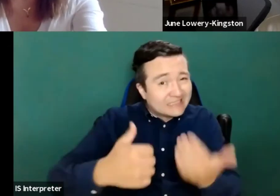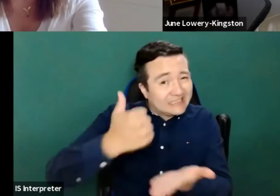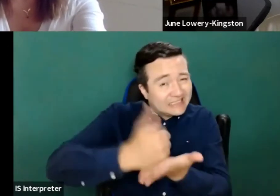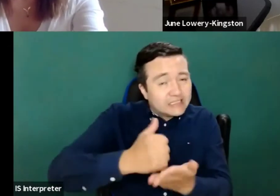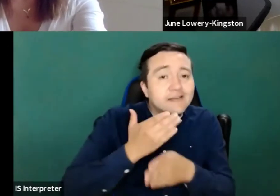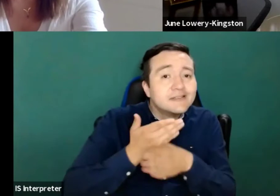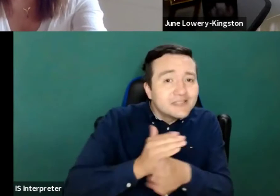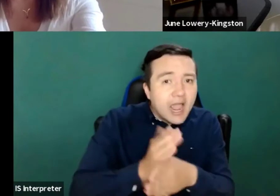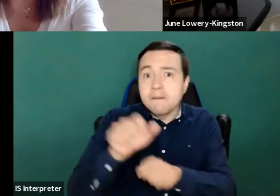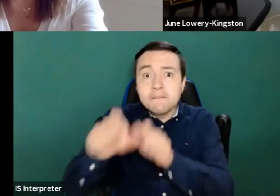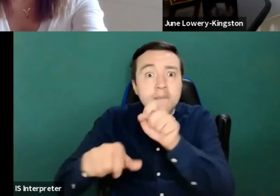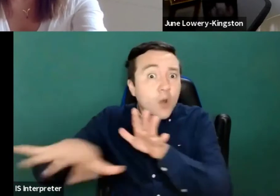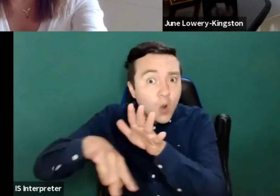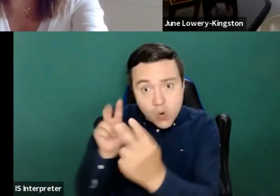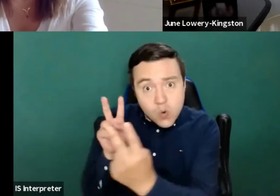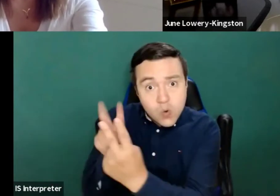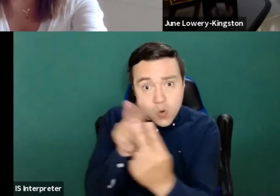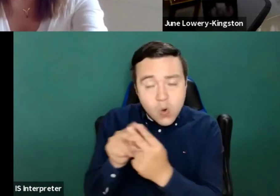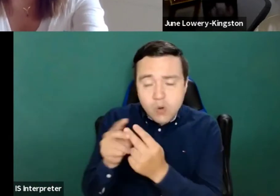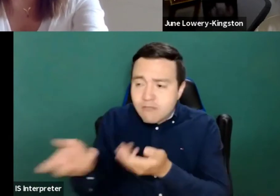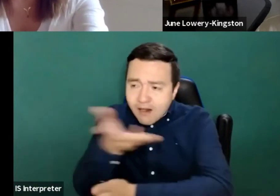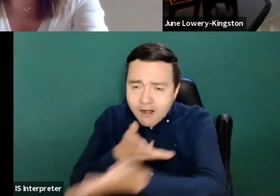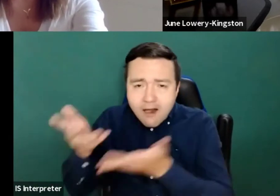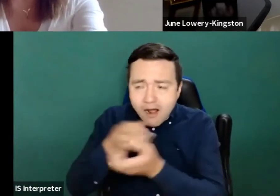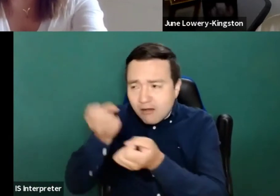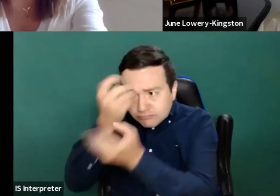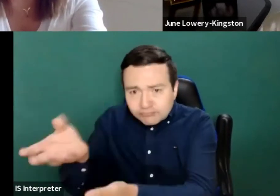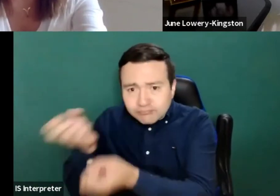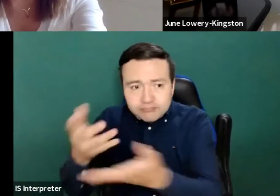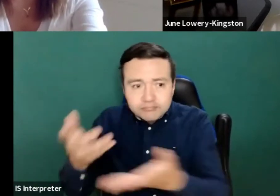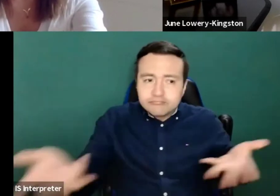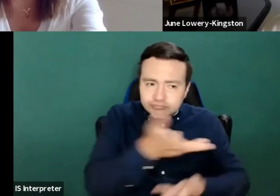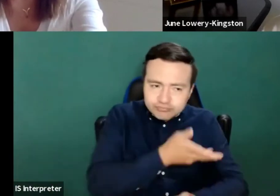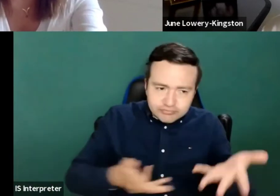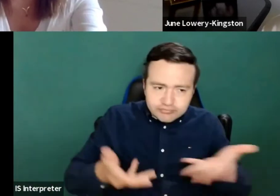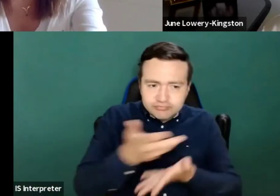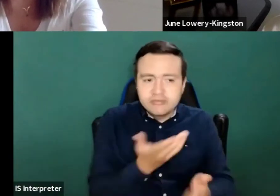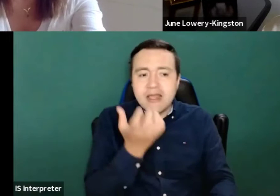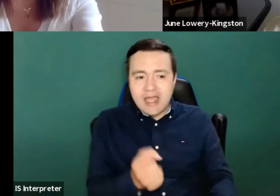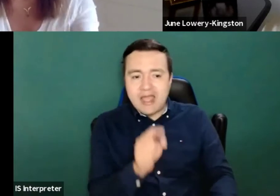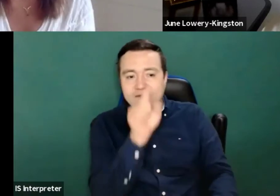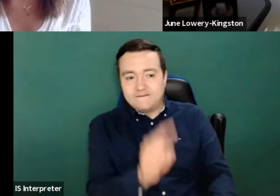We're obviously very much looking forward to the discussion, the breakout panels that are going to come through next.